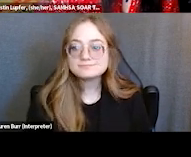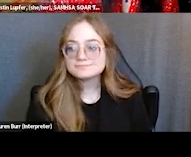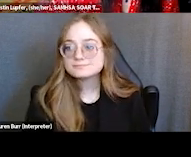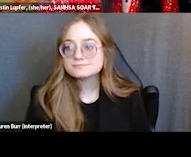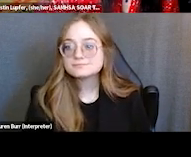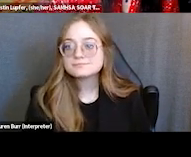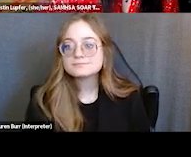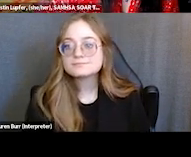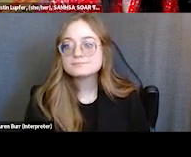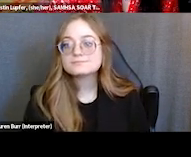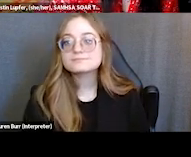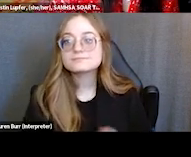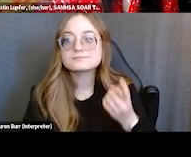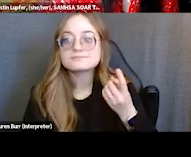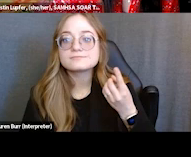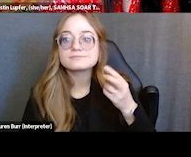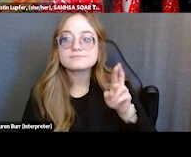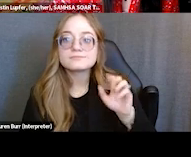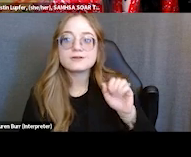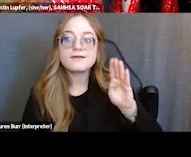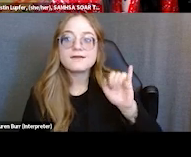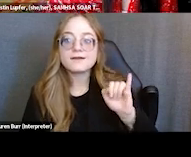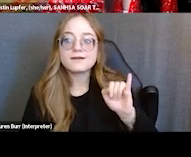So I can take this question if that's all right. Yeah.